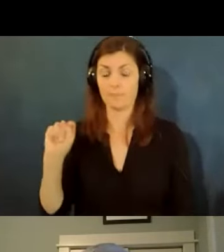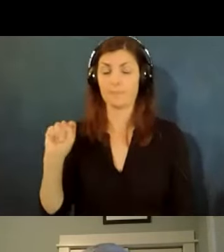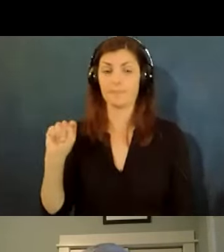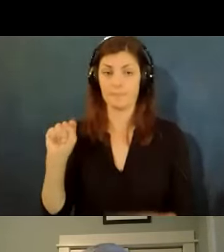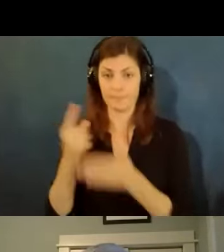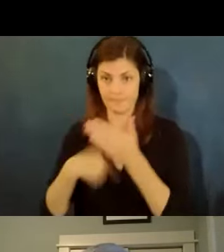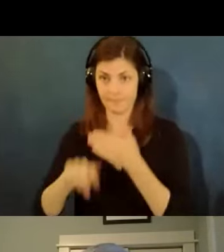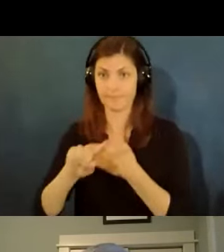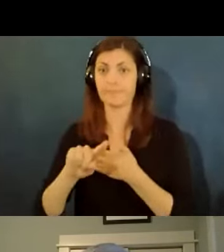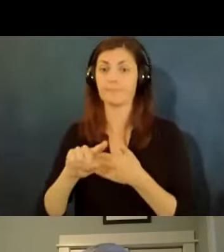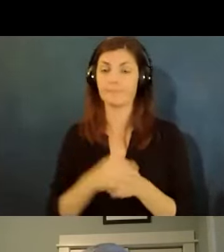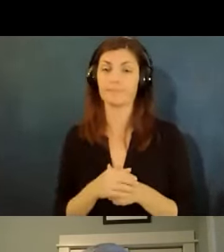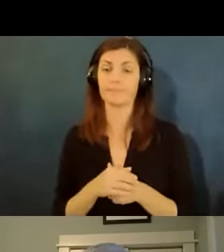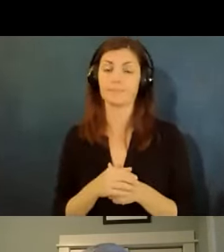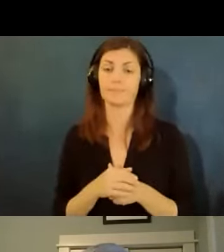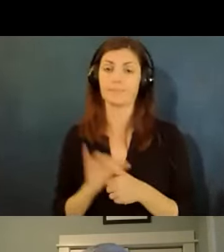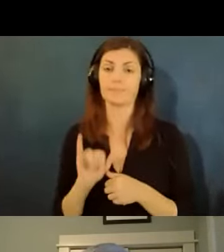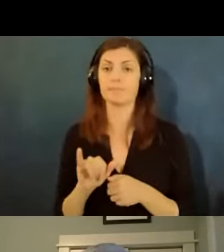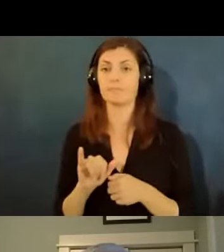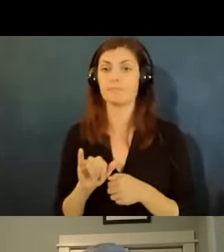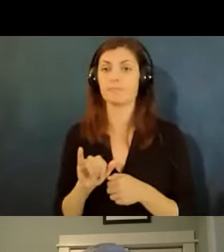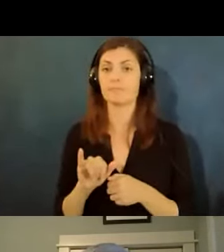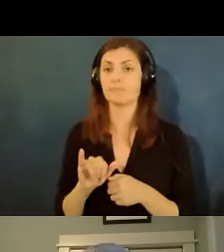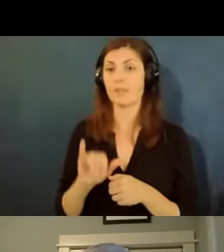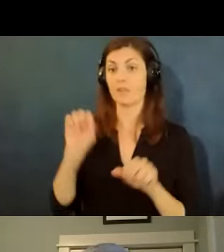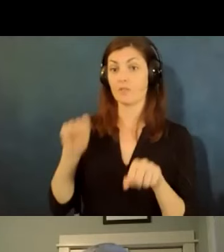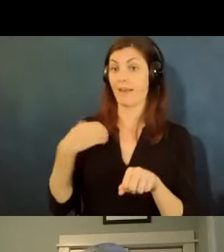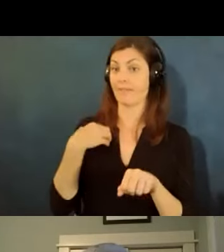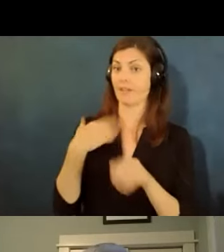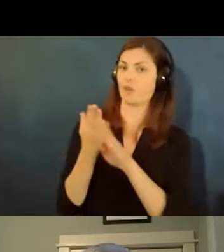and that is our ask a career coach series and we'll be talking about resumes